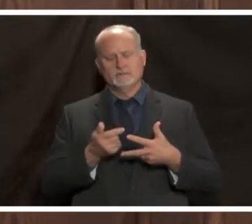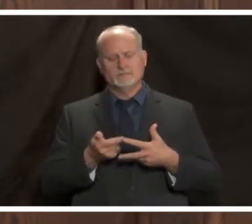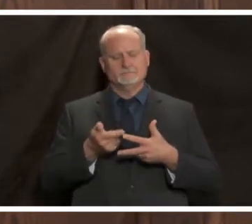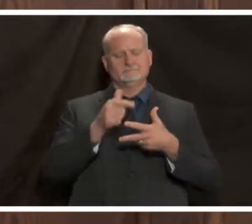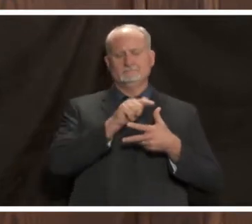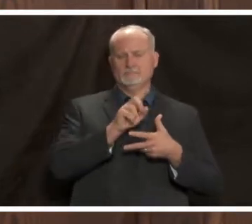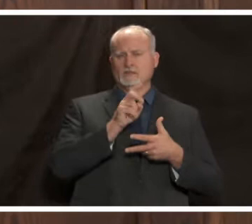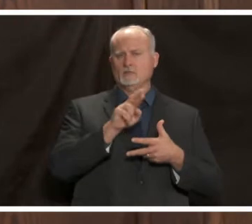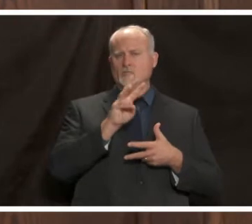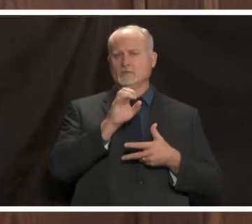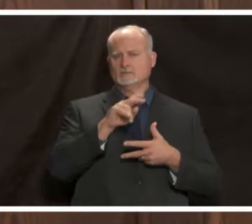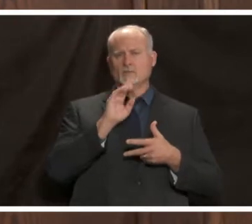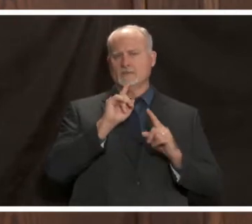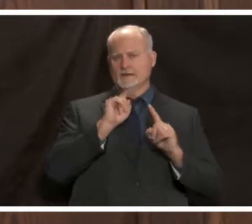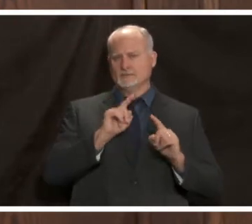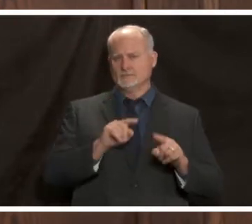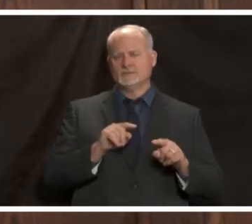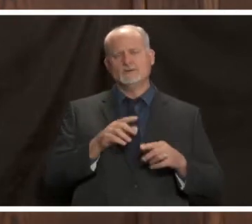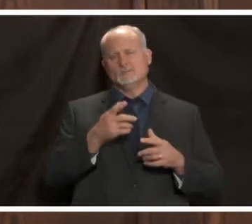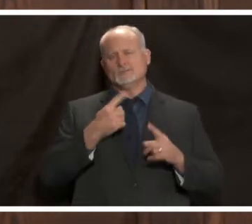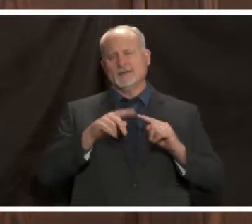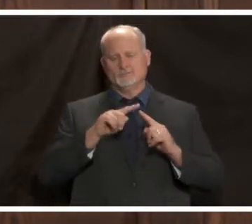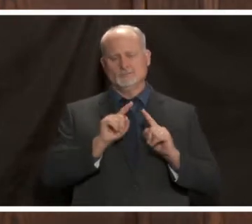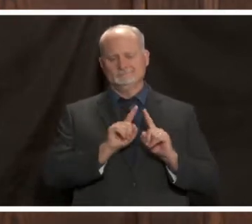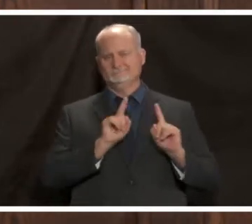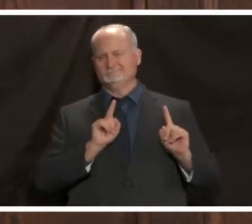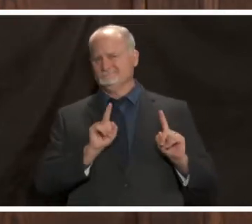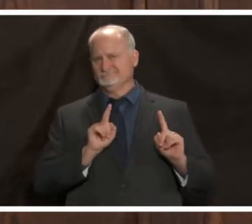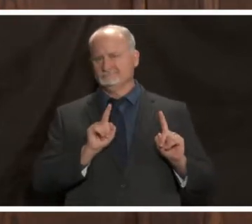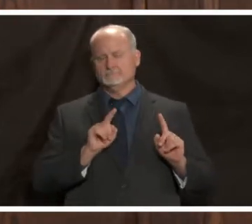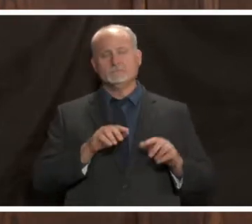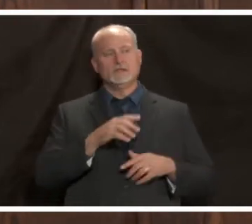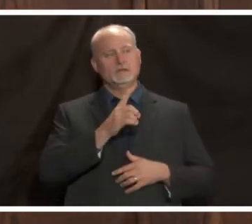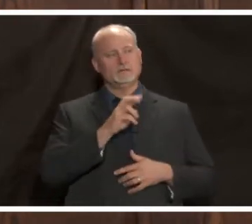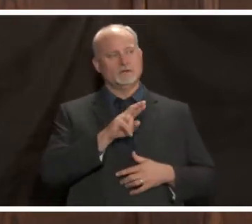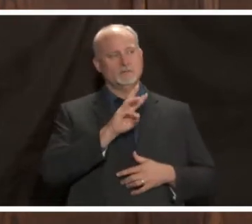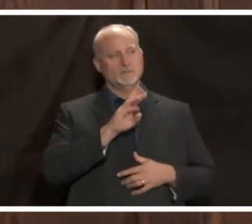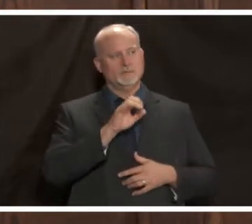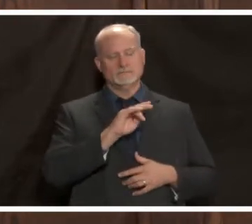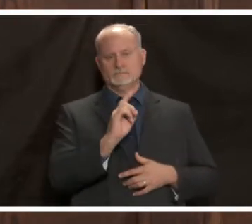and forth and practice social distancing so with that dr wilson will provide the opening remarks